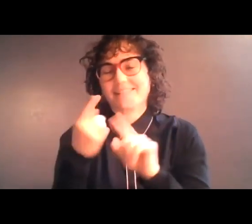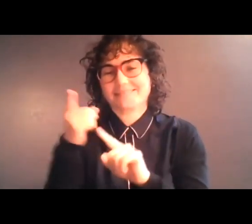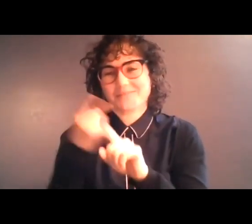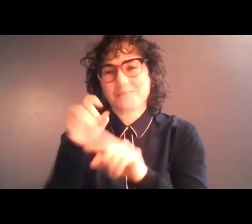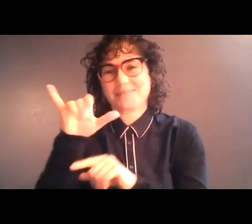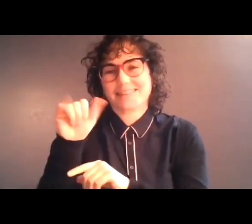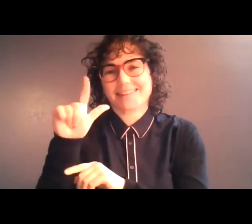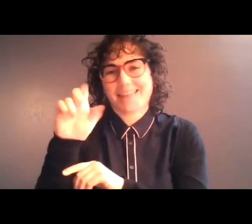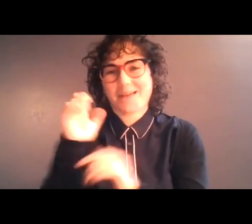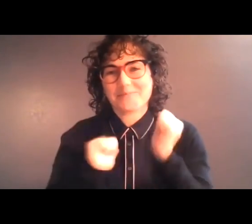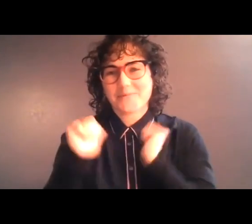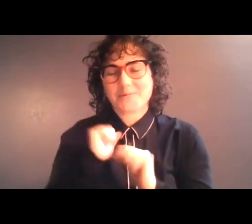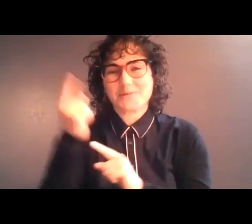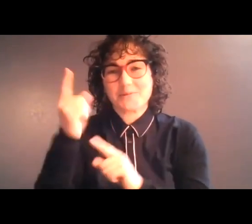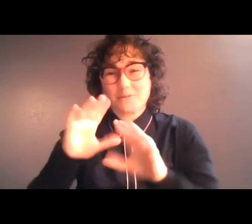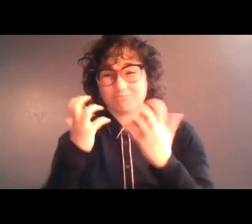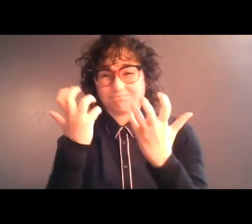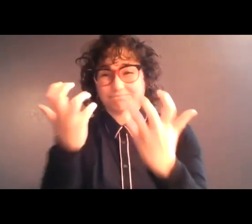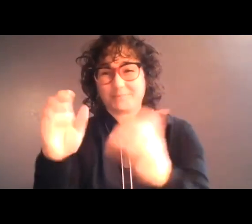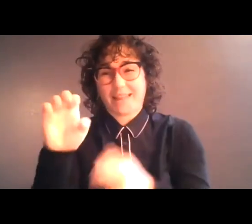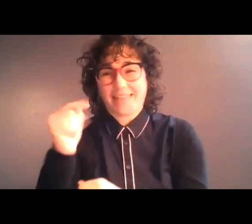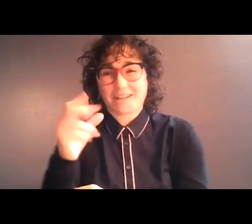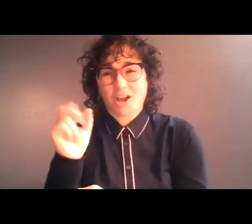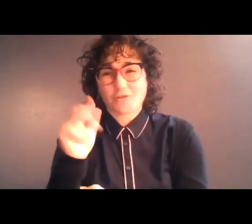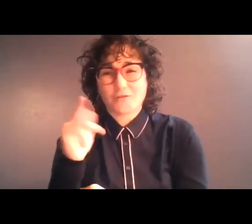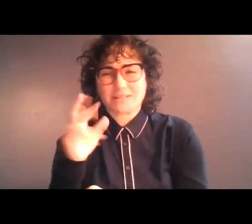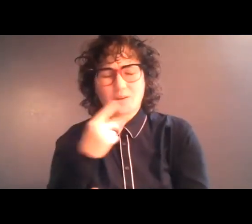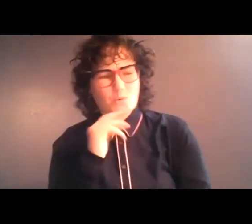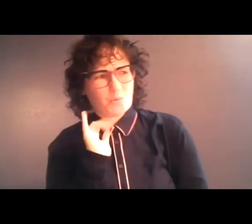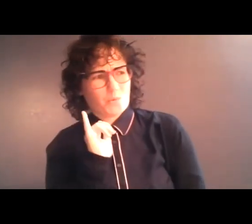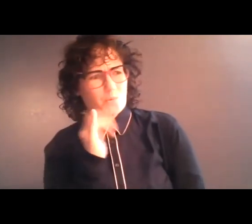room full of ethnographers were like, "Wow, I feel I really was in your fieldwork." But